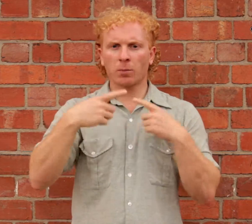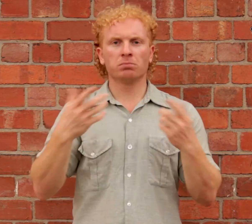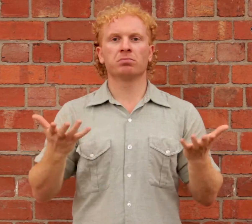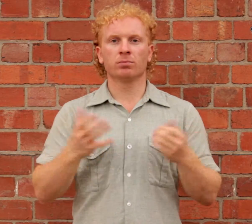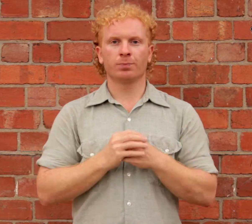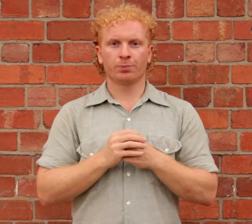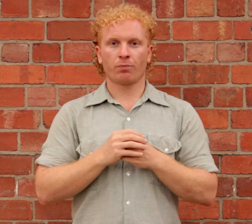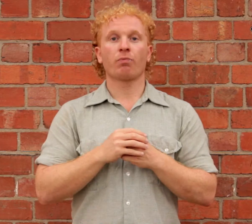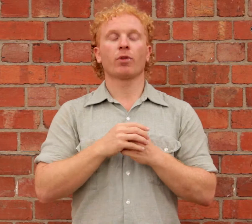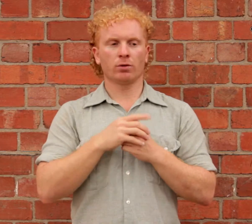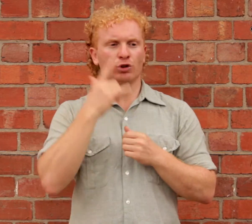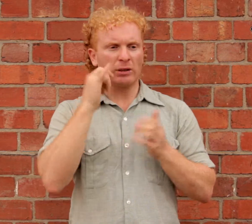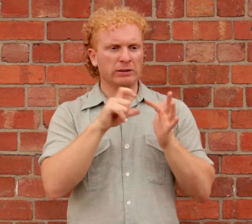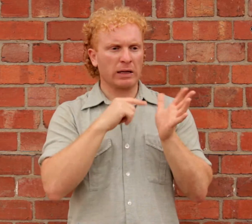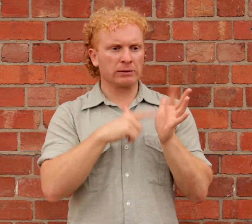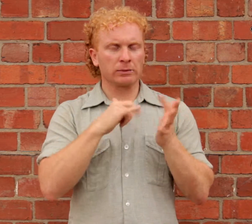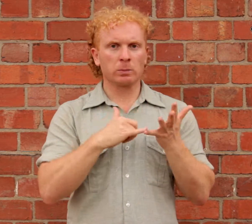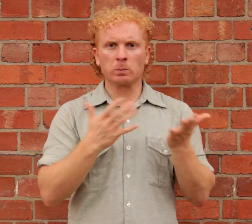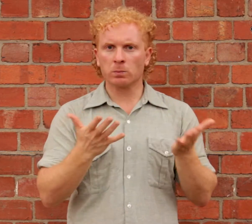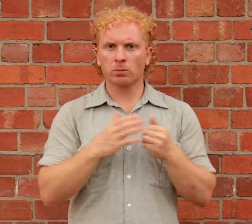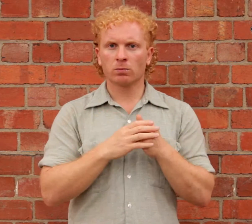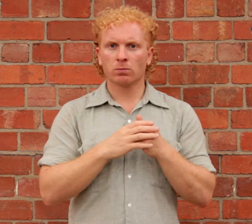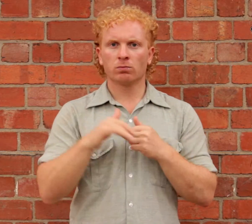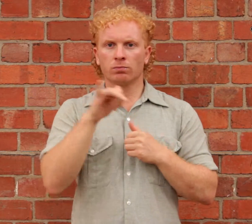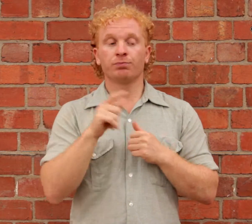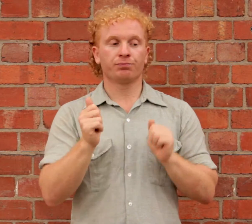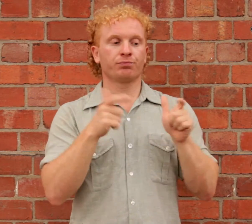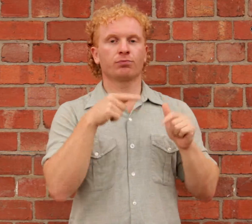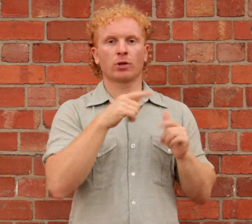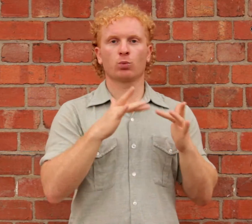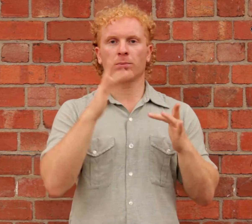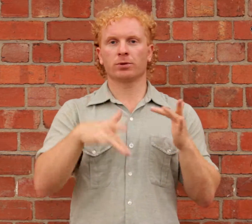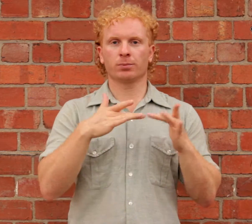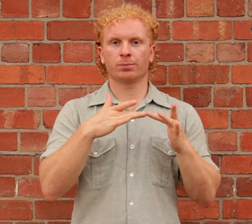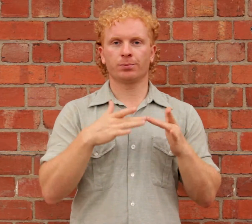For more information and to check the dates, please visit the website